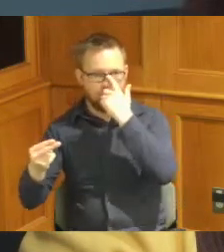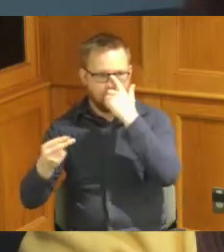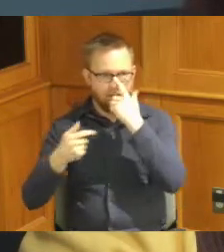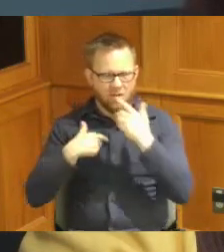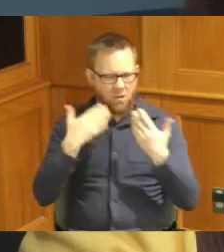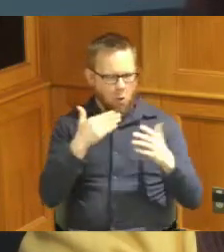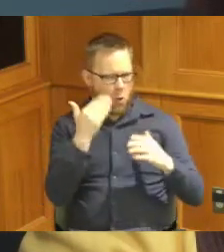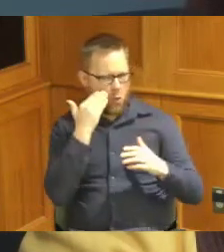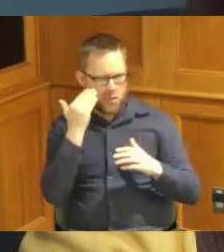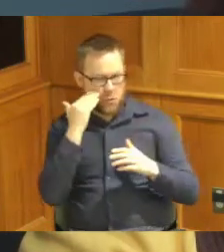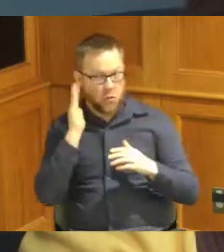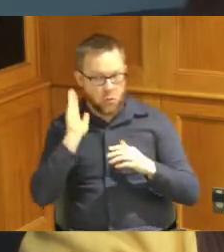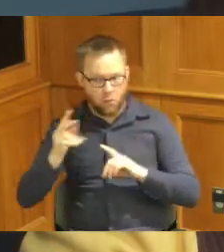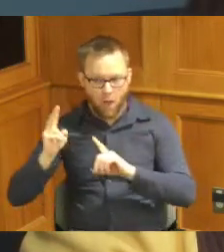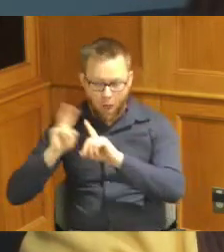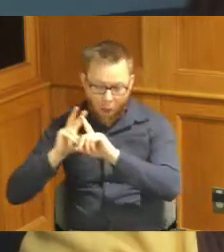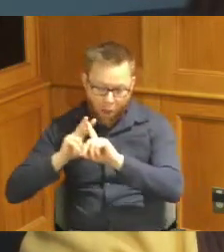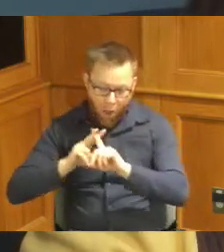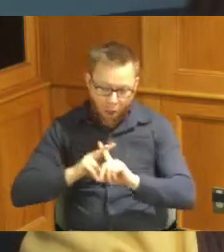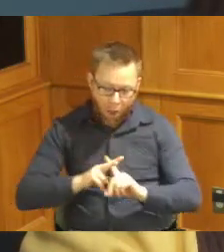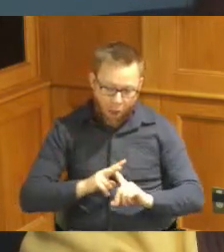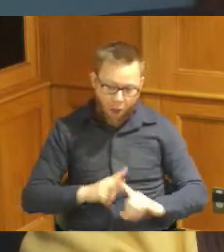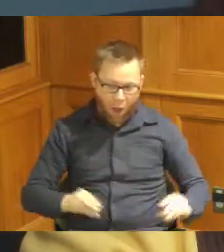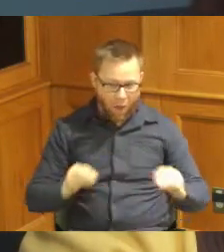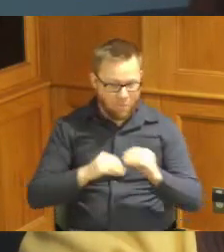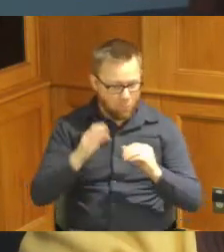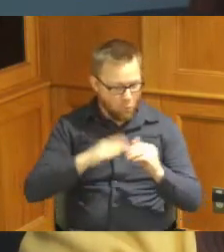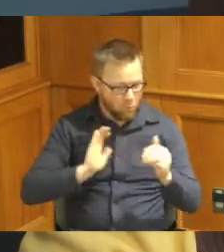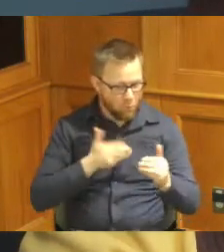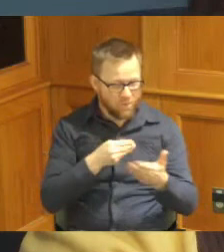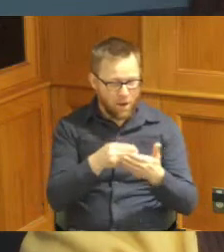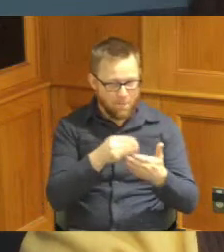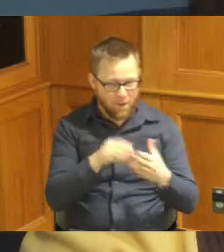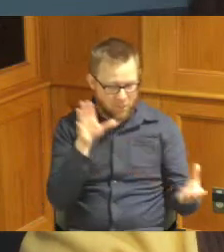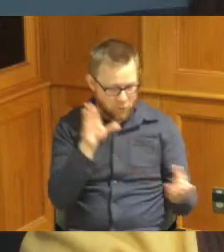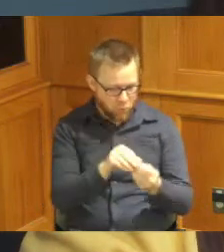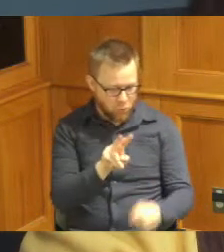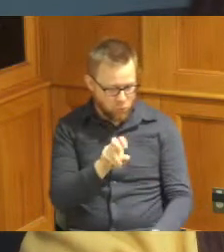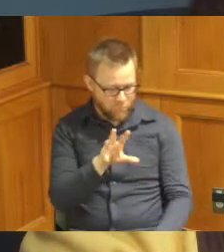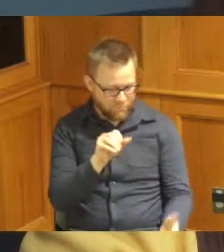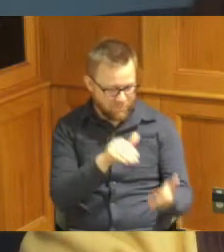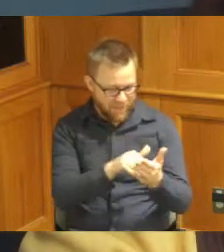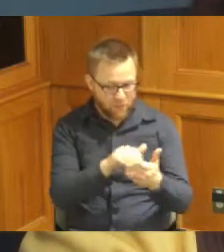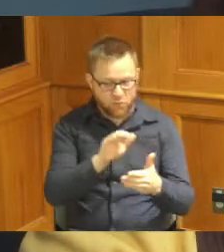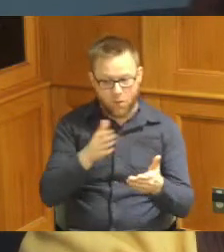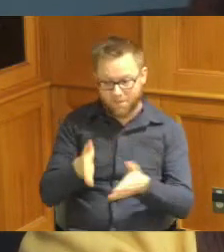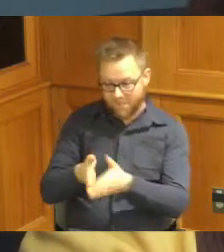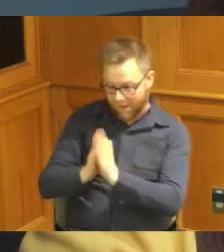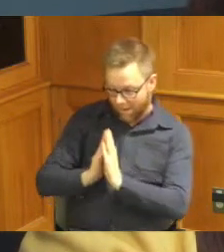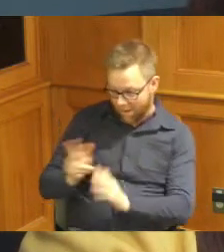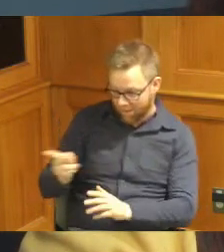would get more than what we had allocated which is 250,000 and I'm asking my colleagues to consider